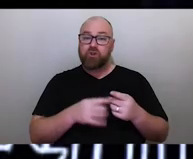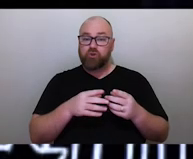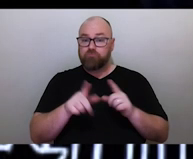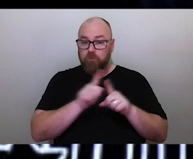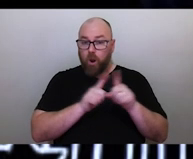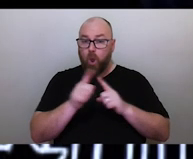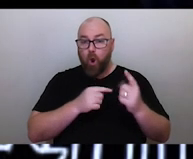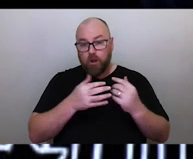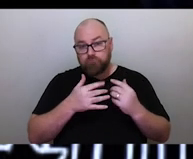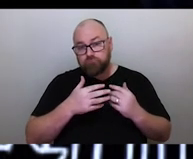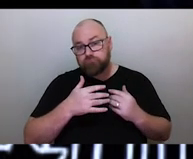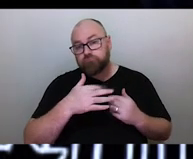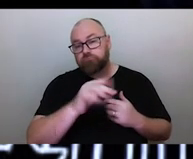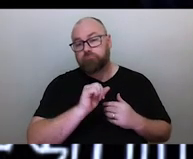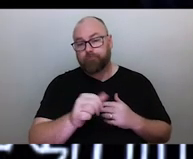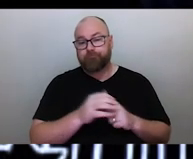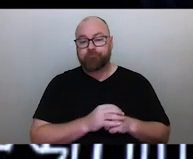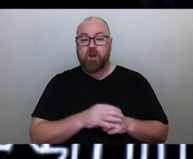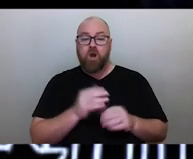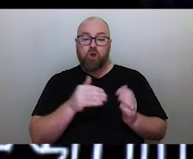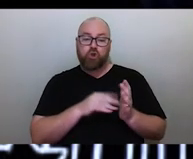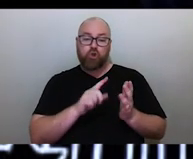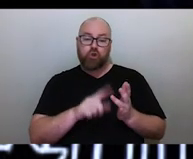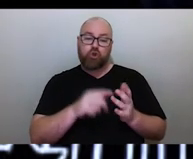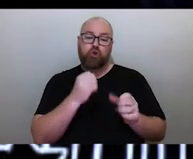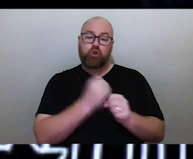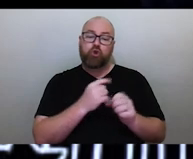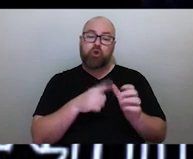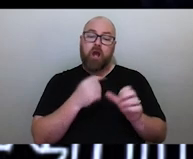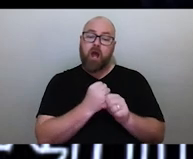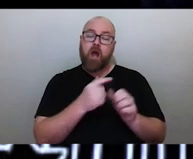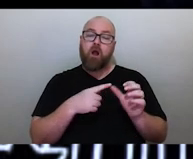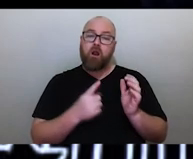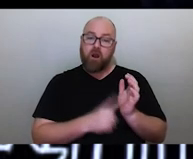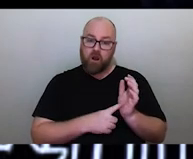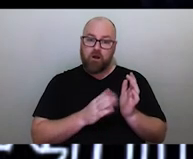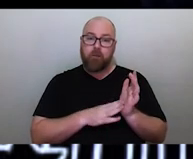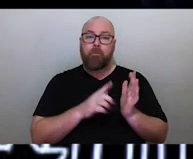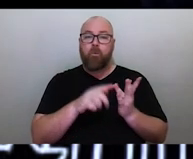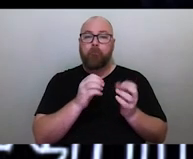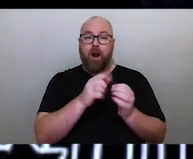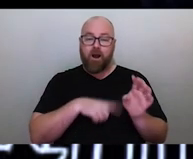It is the job of a Zoogagal Mobye to pay attention to every aspect of the sky